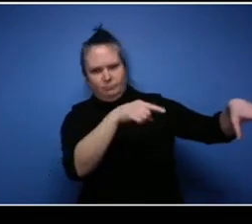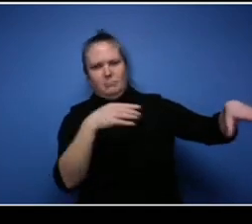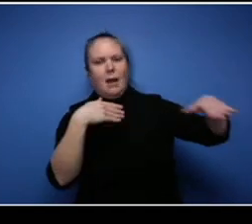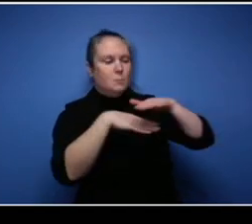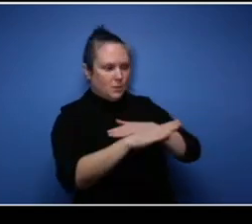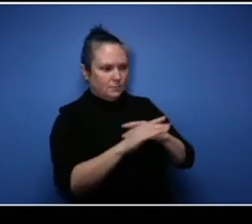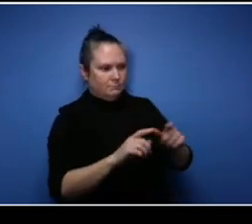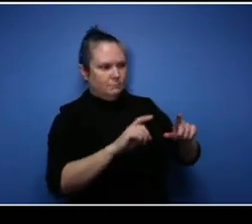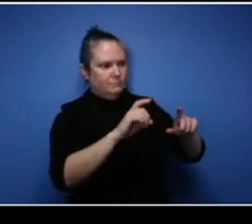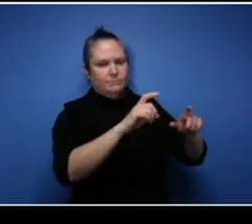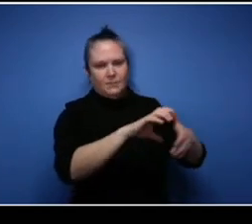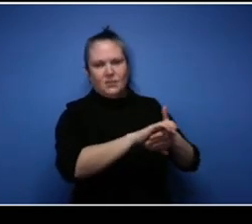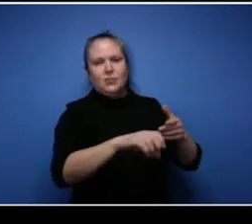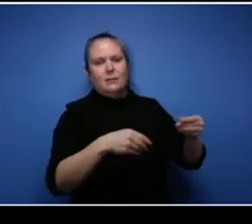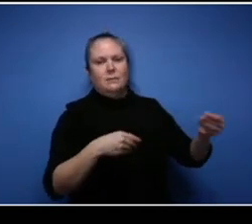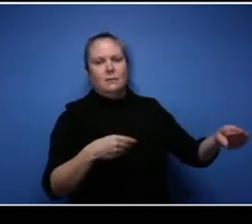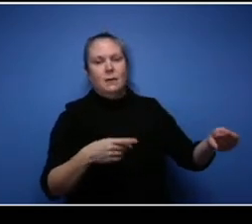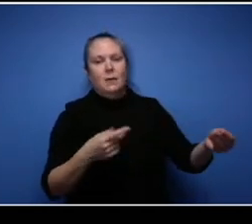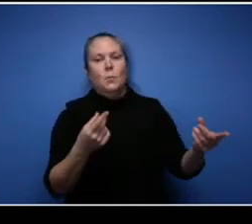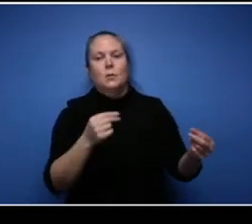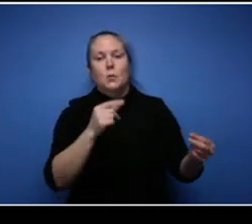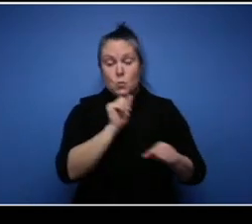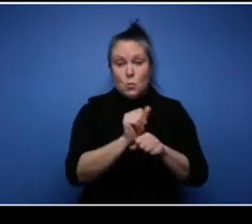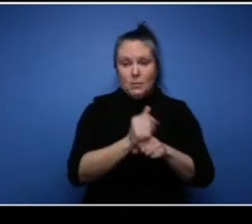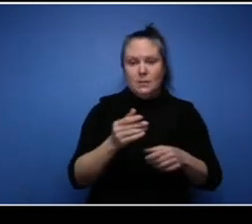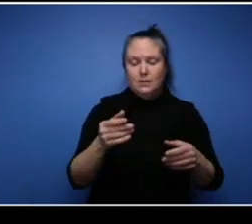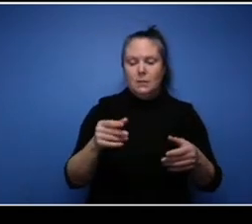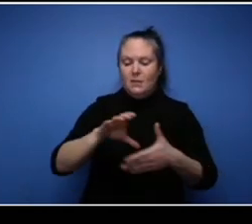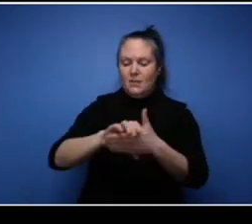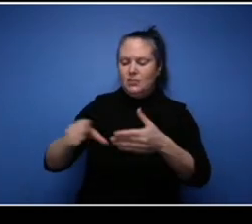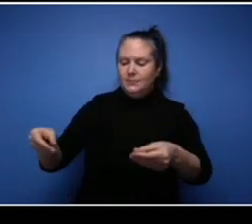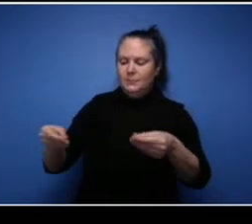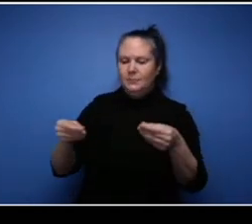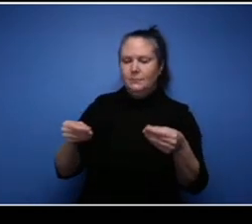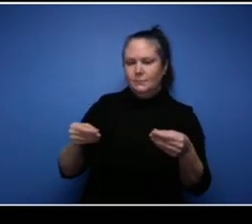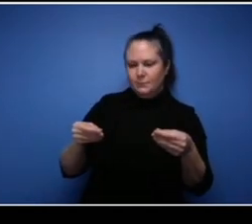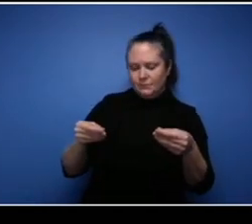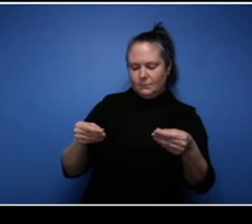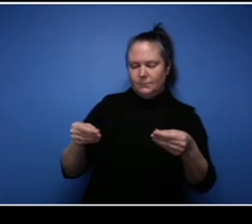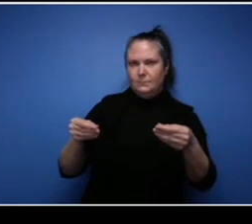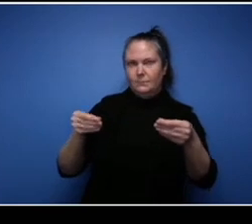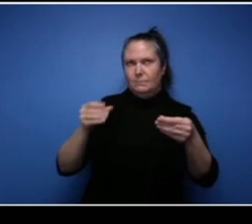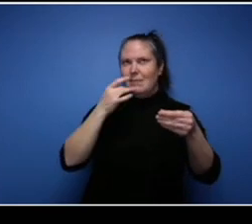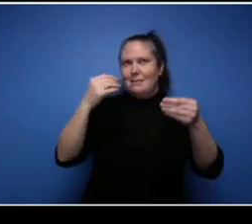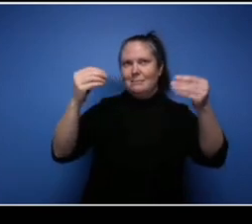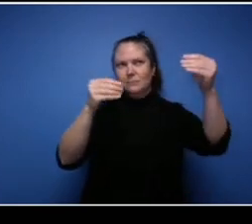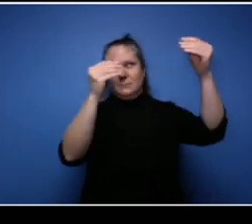the manager over, they called a regional manager over, two staff people looking at this cheque.